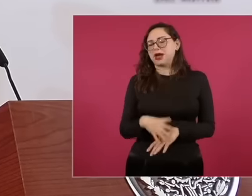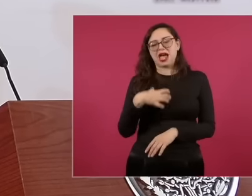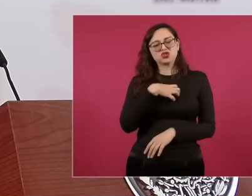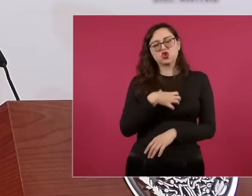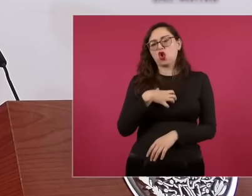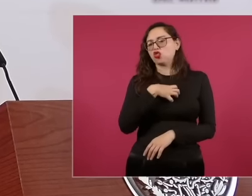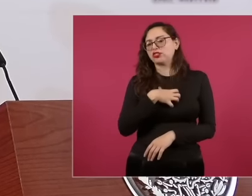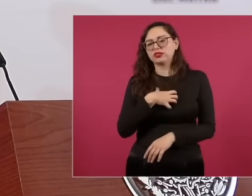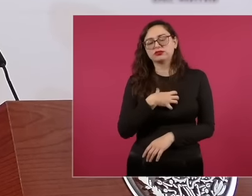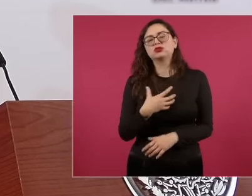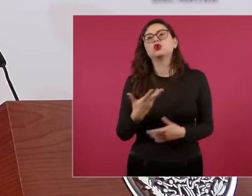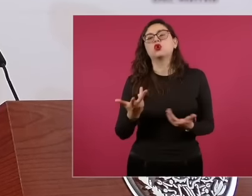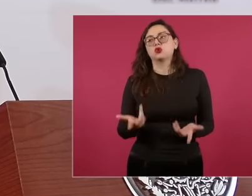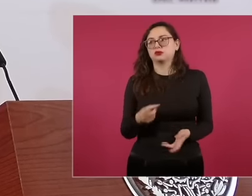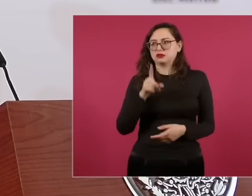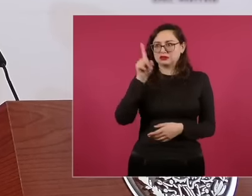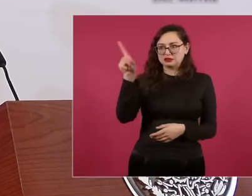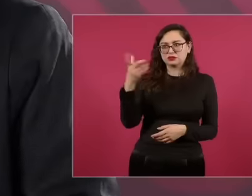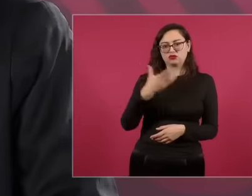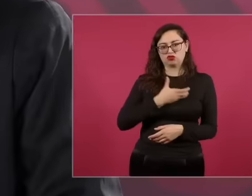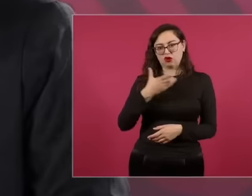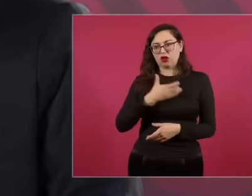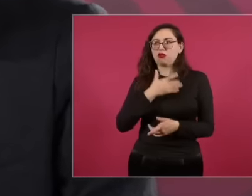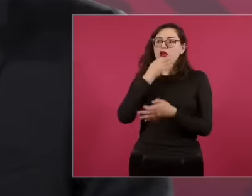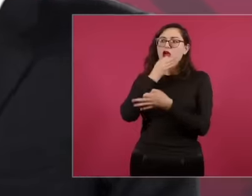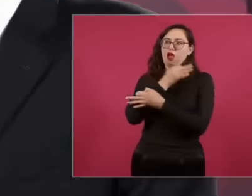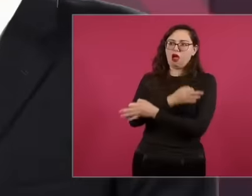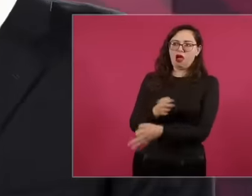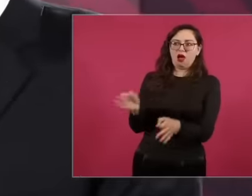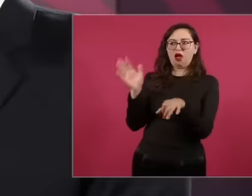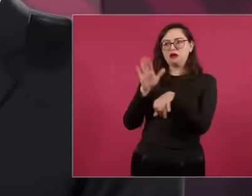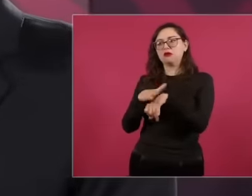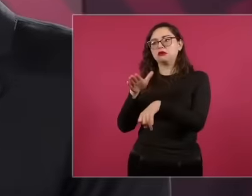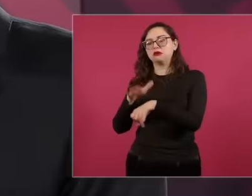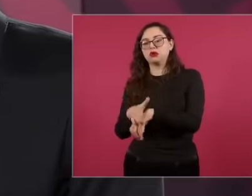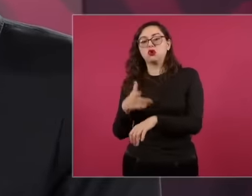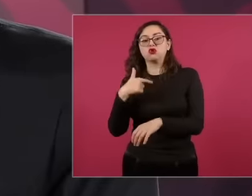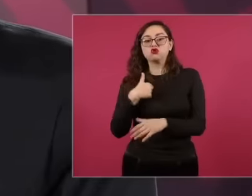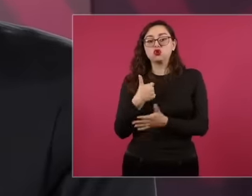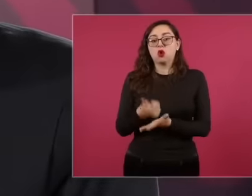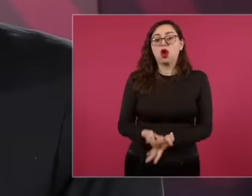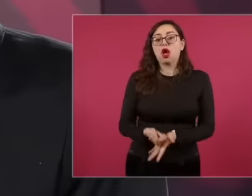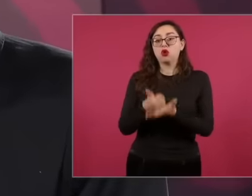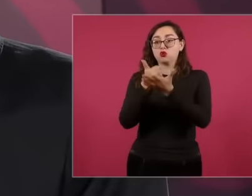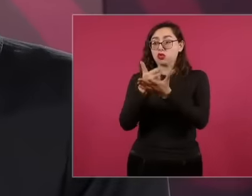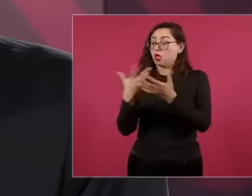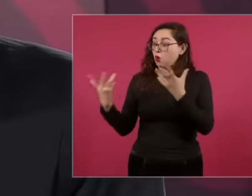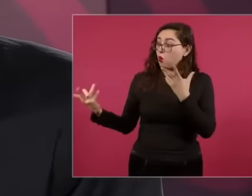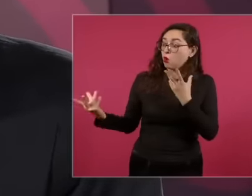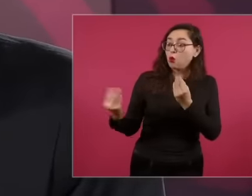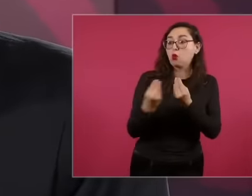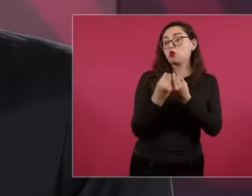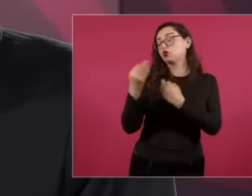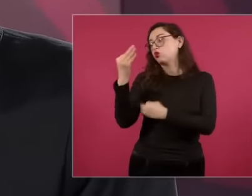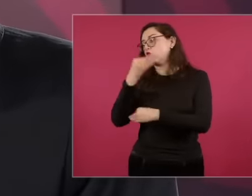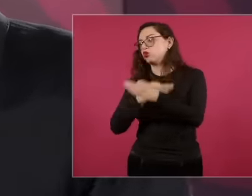I said it in the Zócalo, it is because we have contributed together with many millions of Mexicans. Because